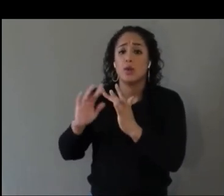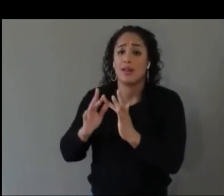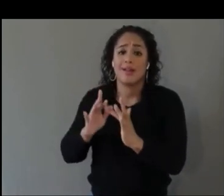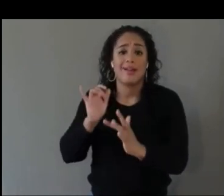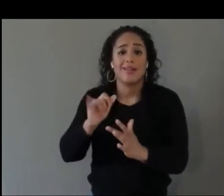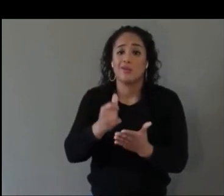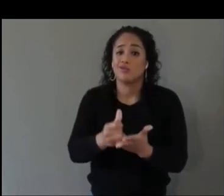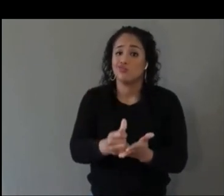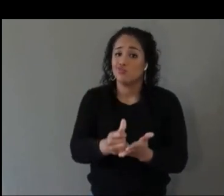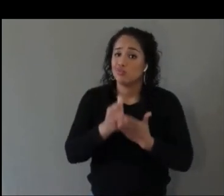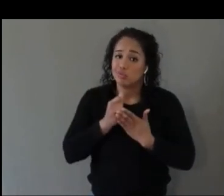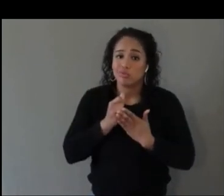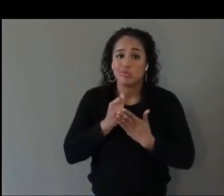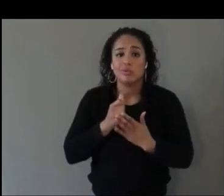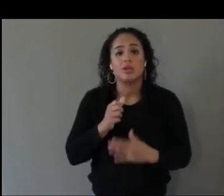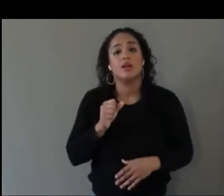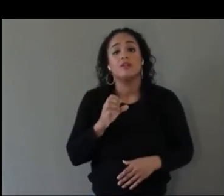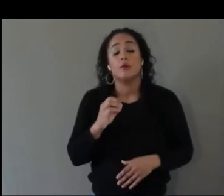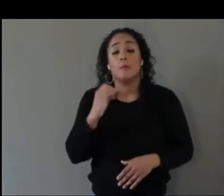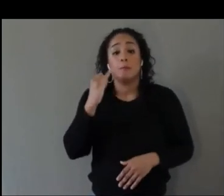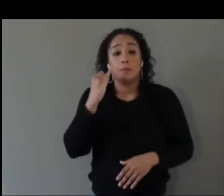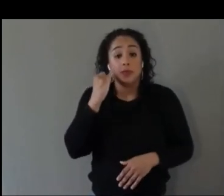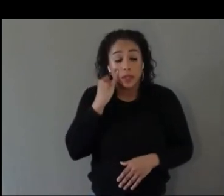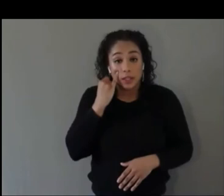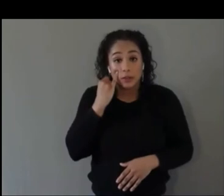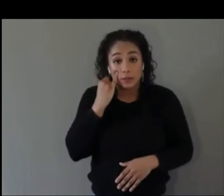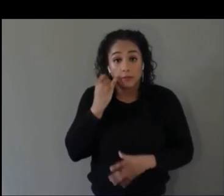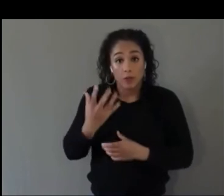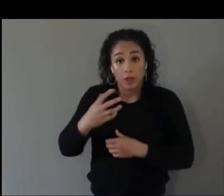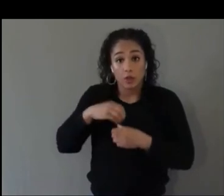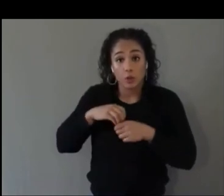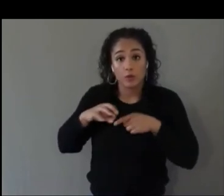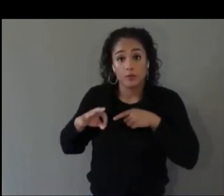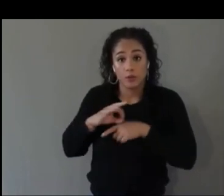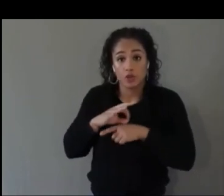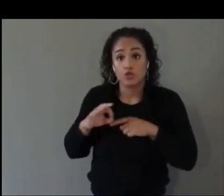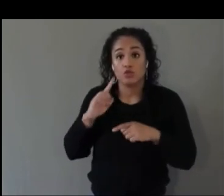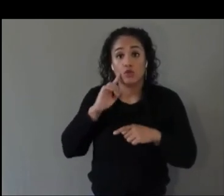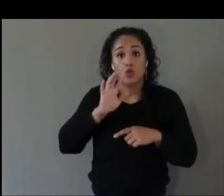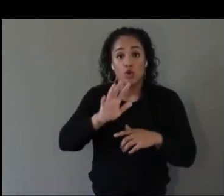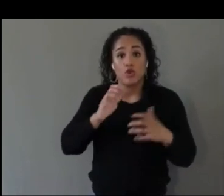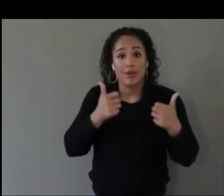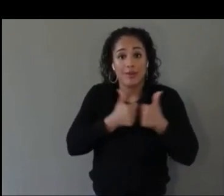If you do include features to make your game engine more accessible, create resources around it,